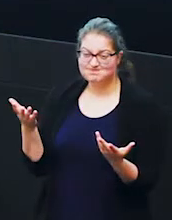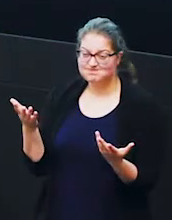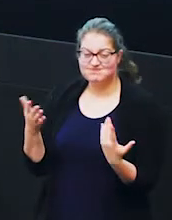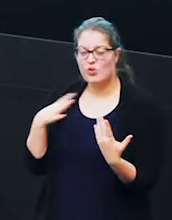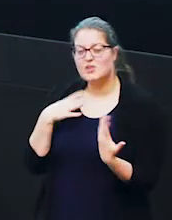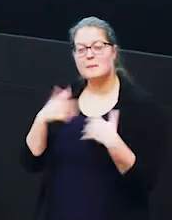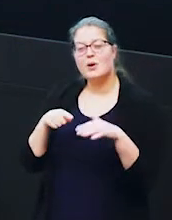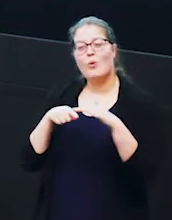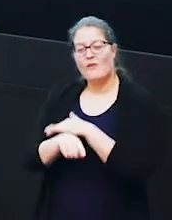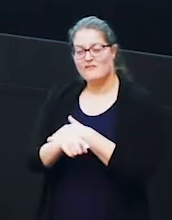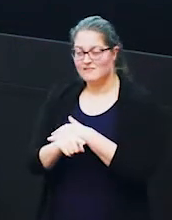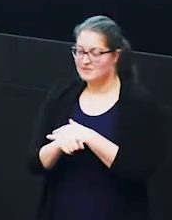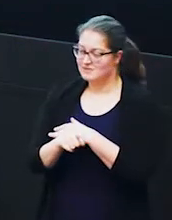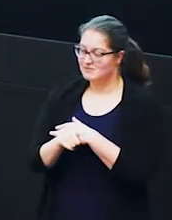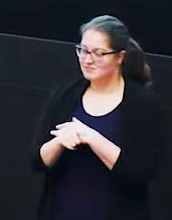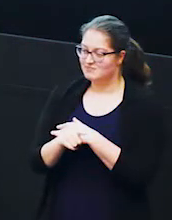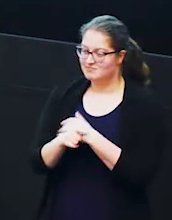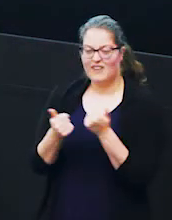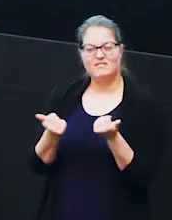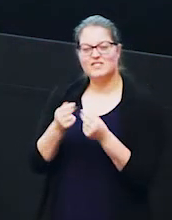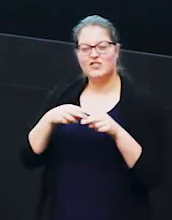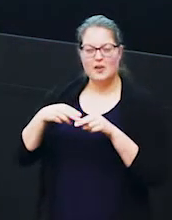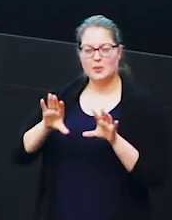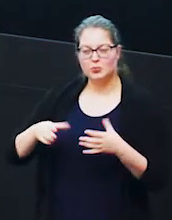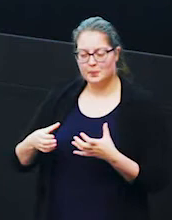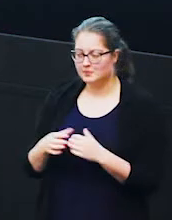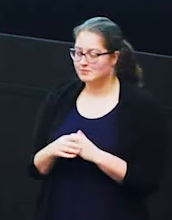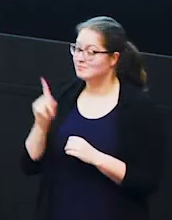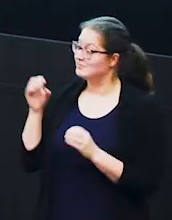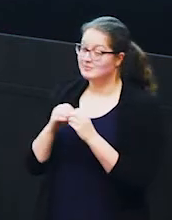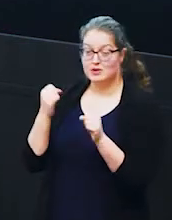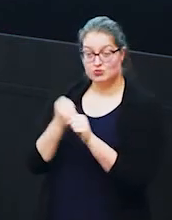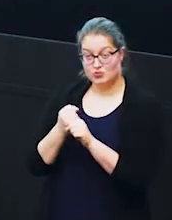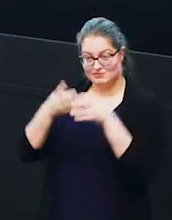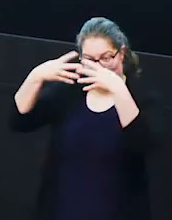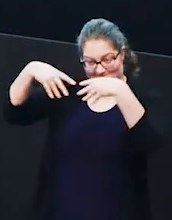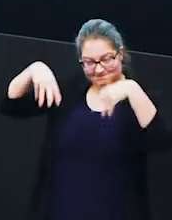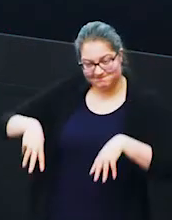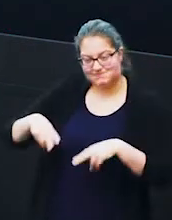off and aren't part of the family group anymore so that's beetlejuices and acacia's family group